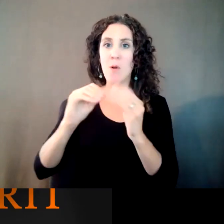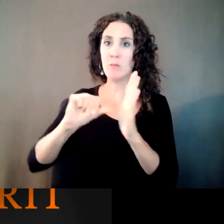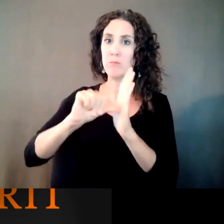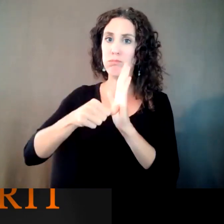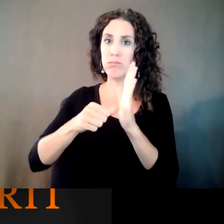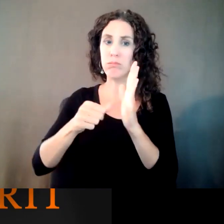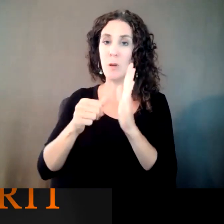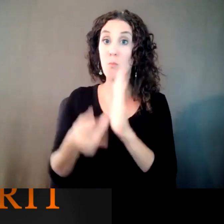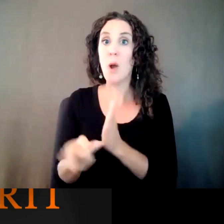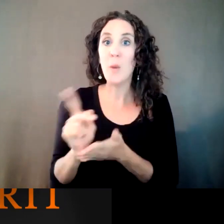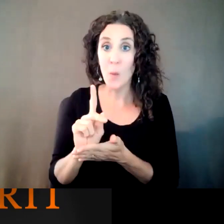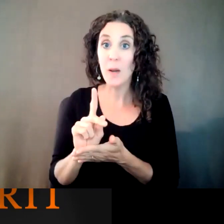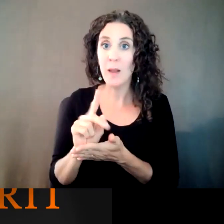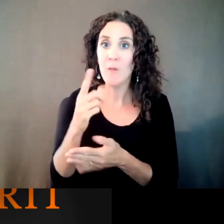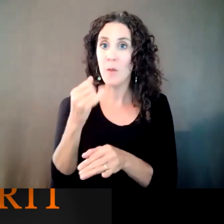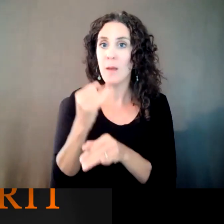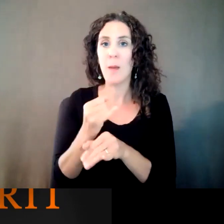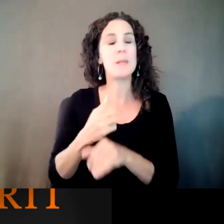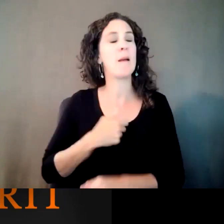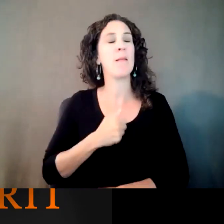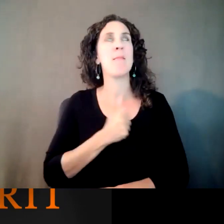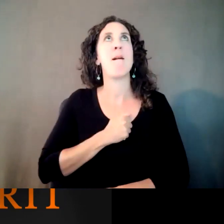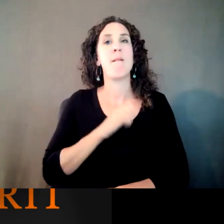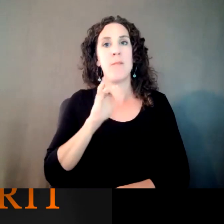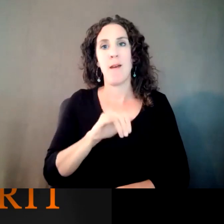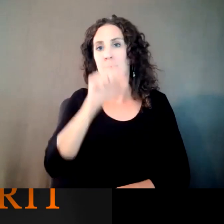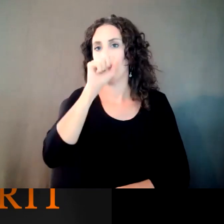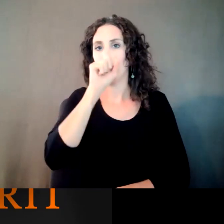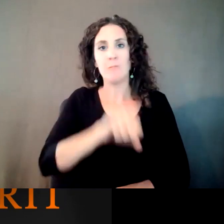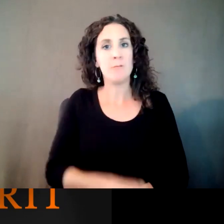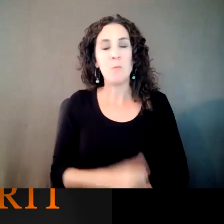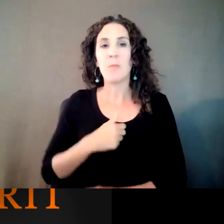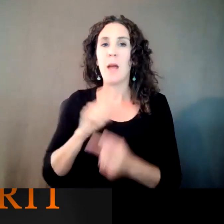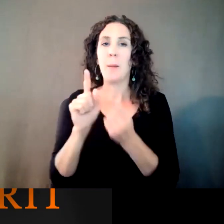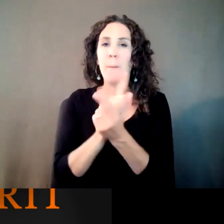priority for what you're doing. I met with some of that faculty today that's